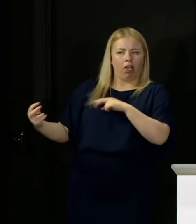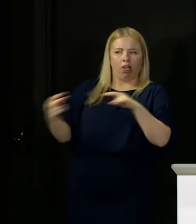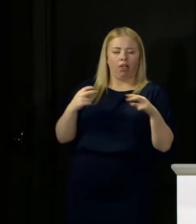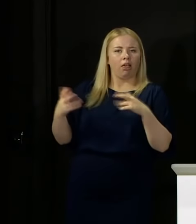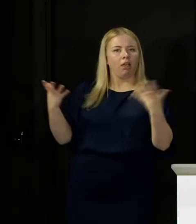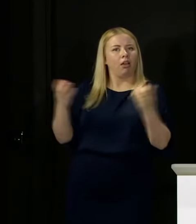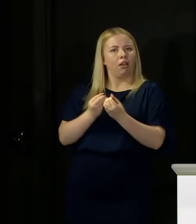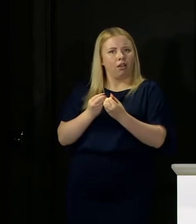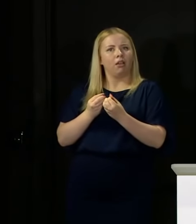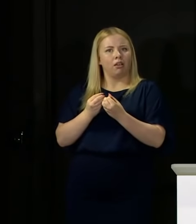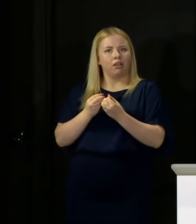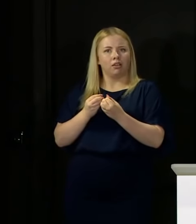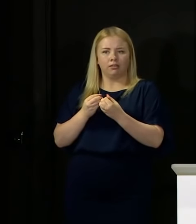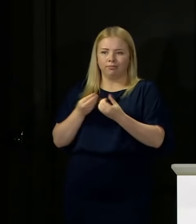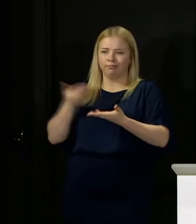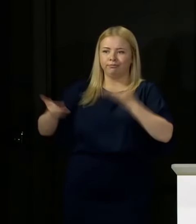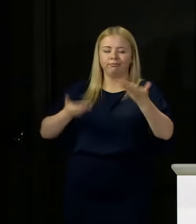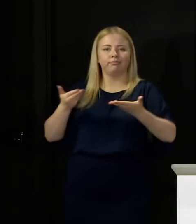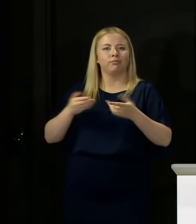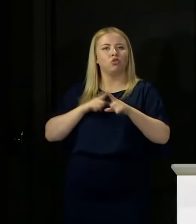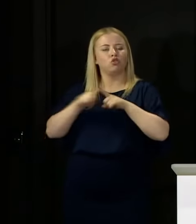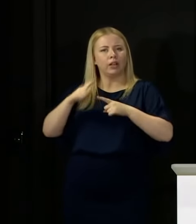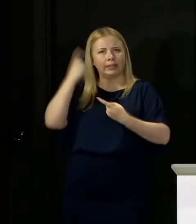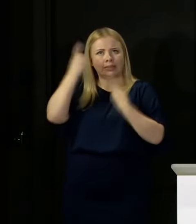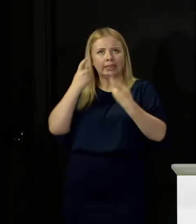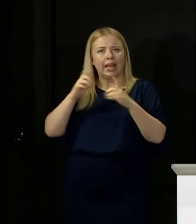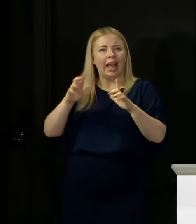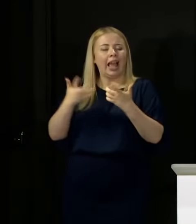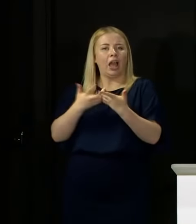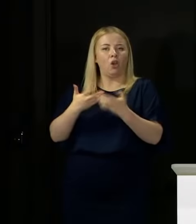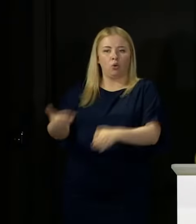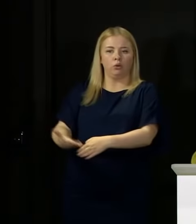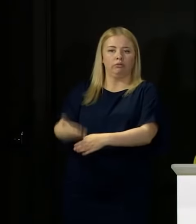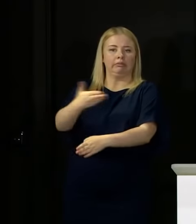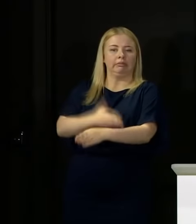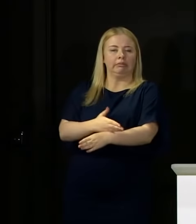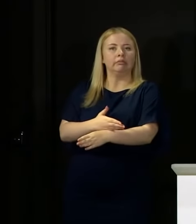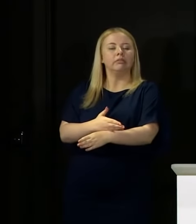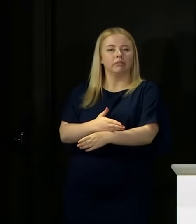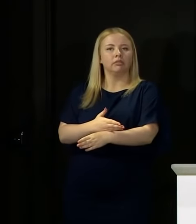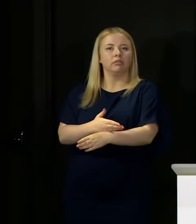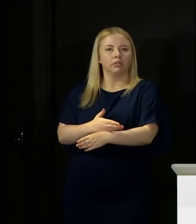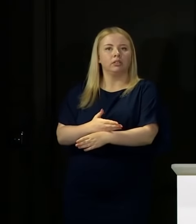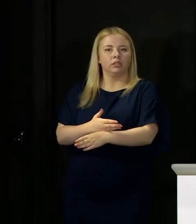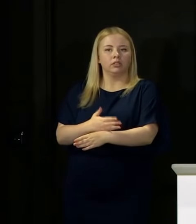consider the steps we need to take to stay ahead of it or get it back in retreat if we